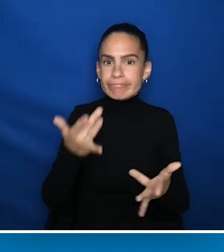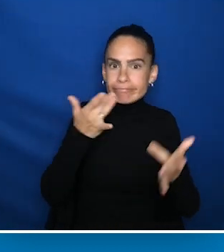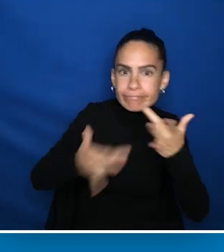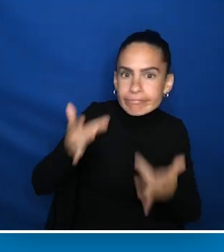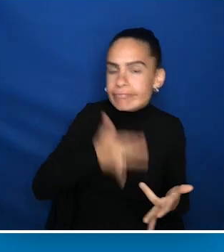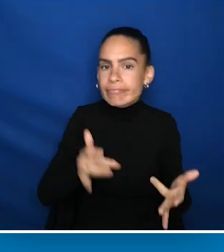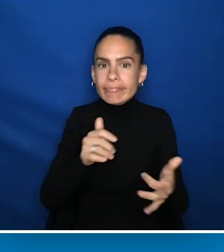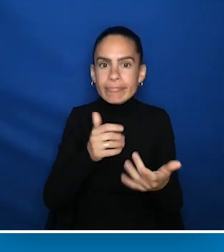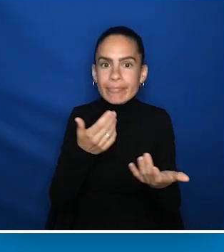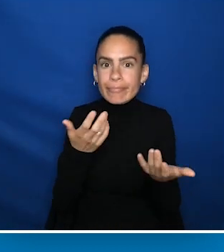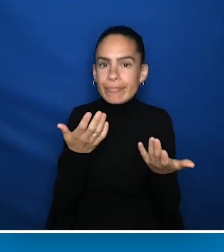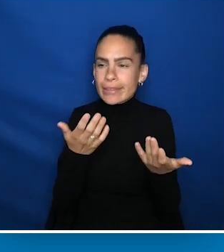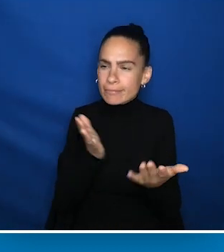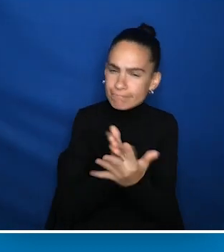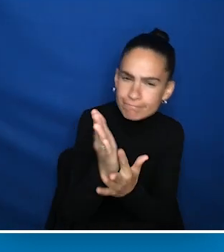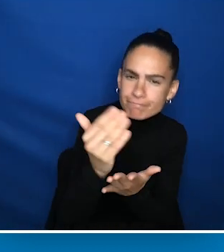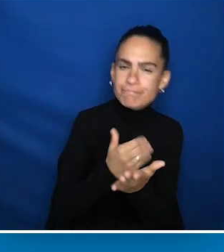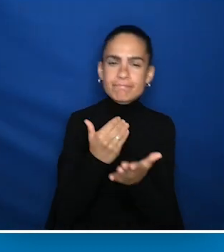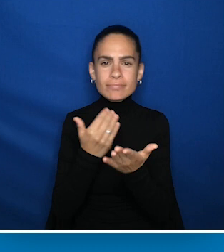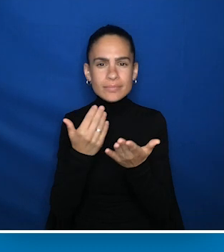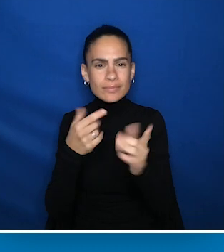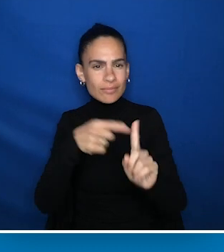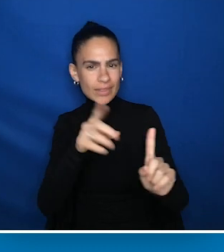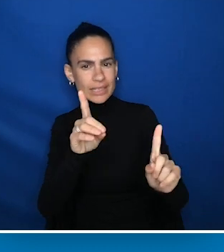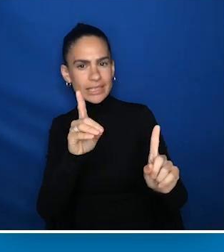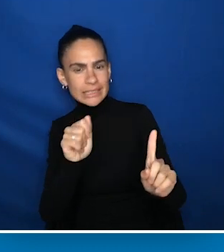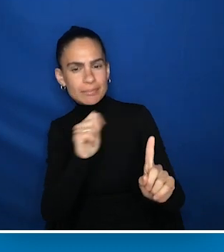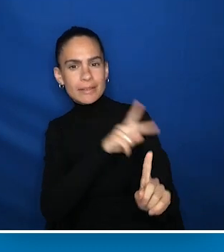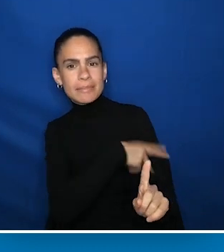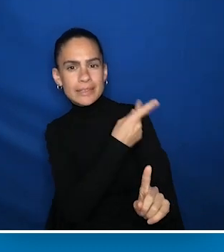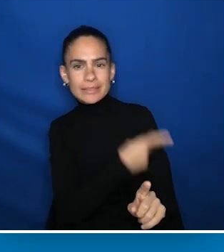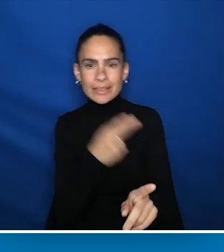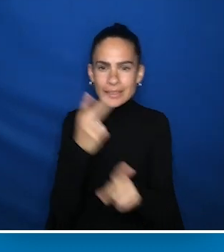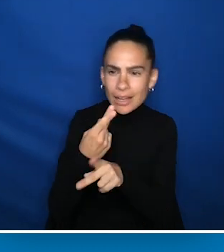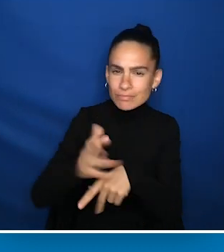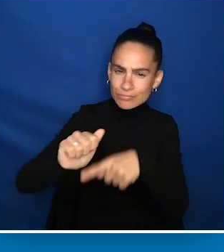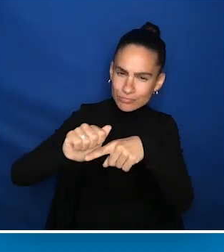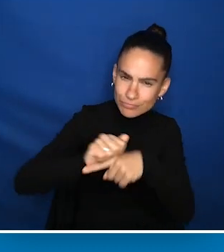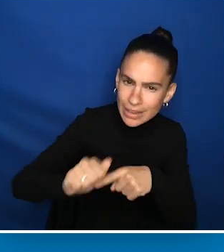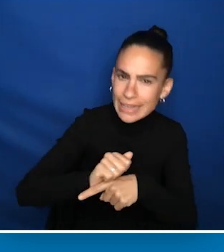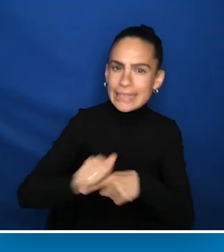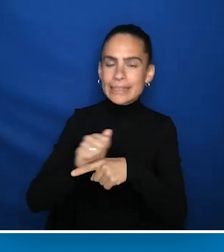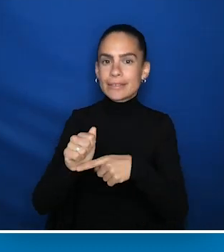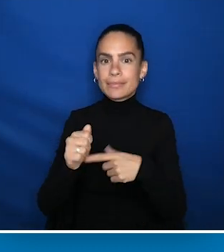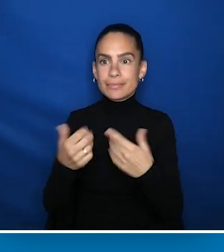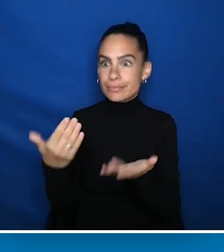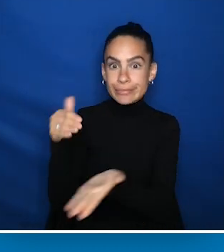disability clinical care, education and disability competency training among medical and other healthcare professionals